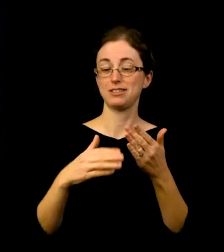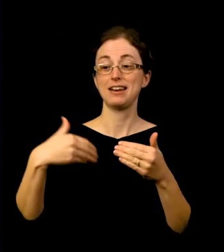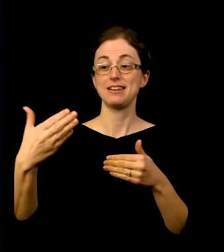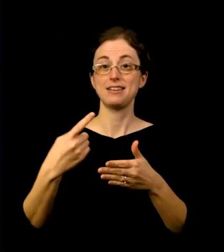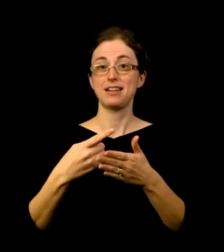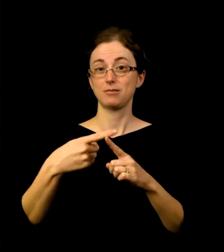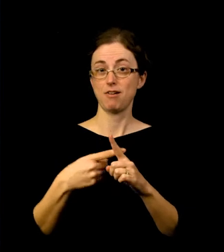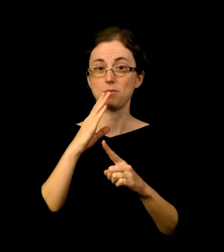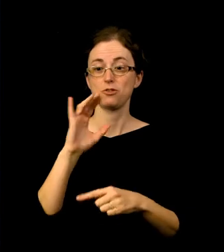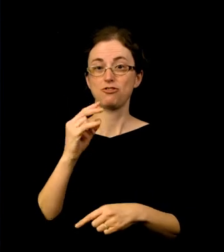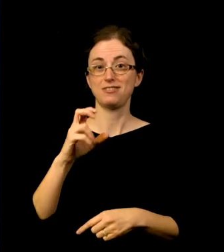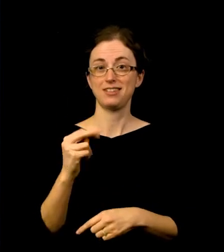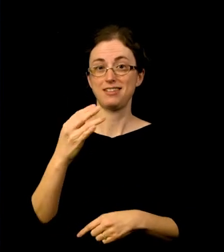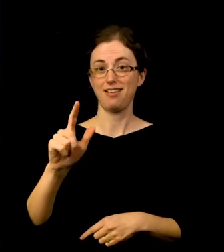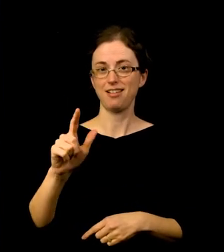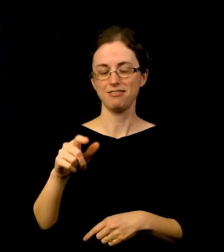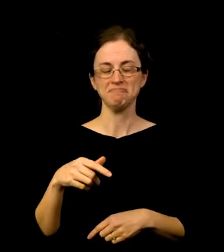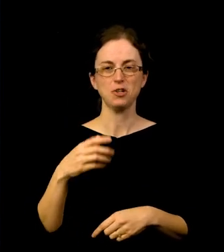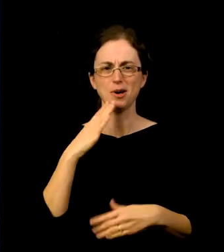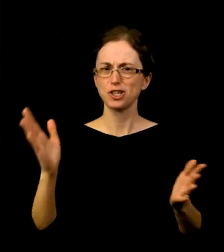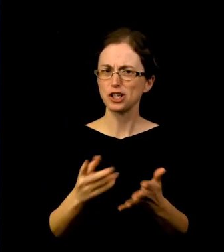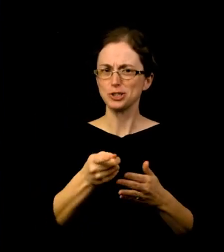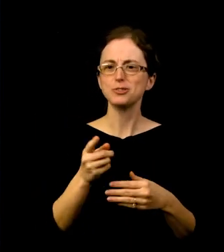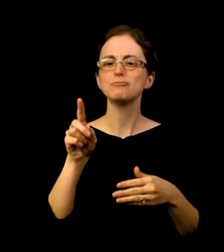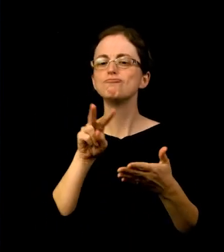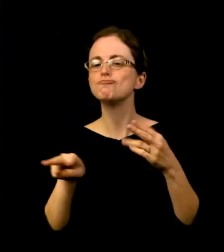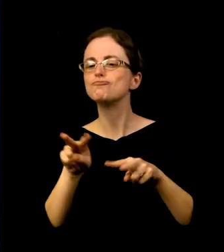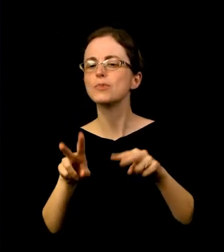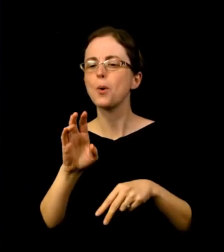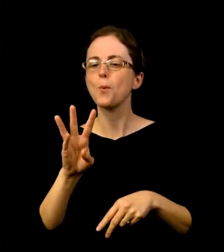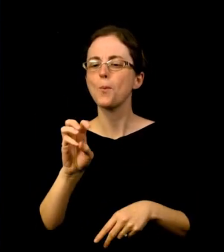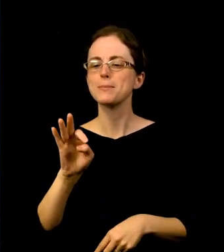Please check out the website. Check out all the artists we have coming up next, and I look forward to seeing you.